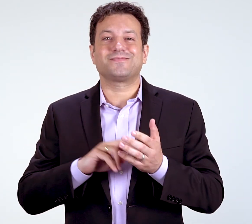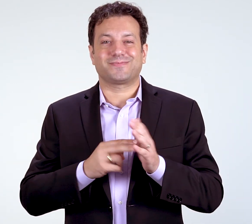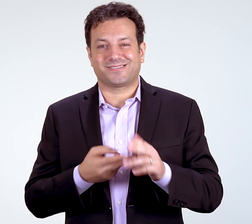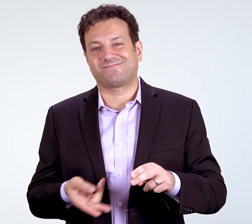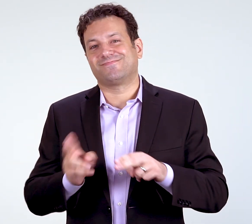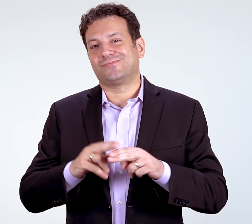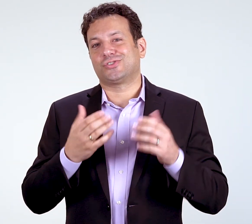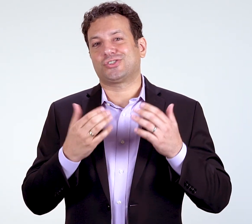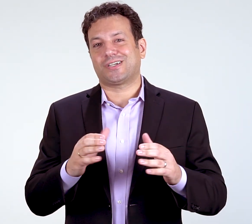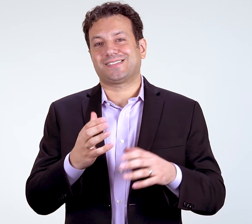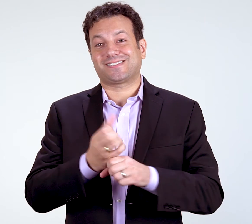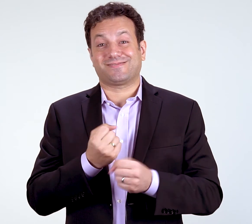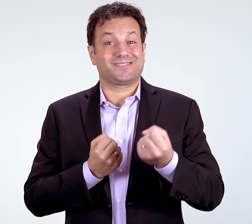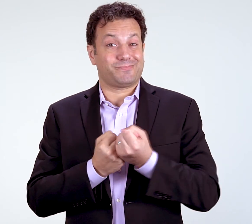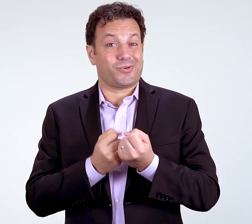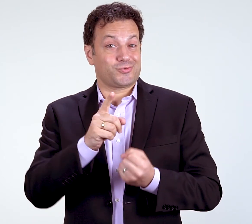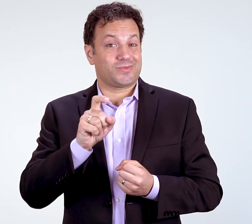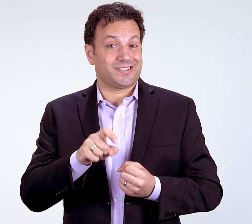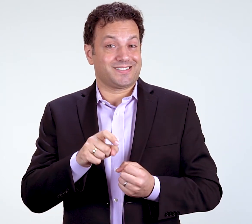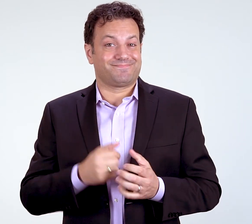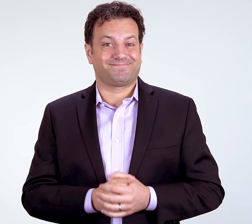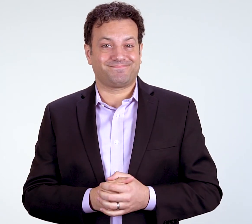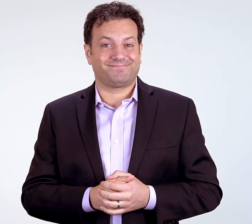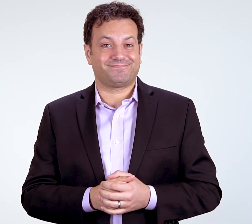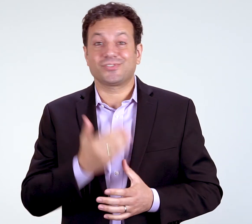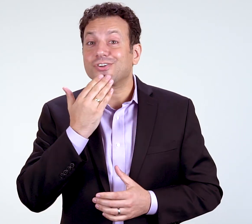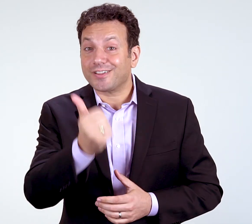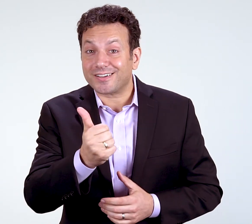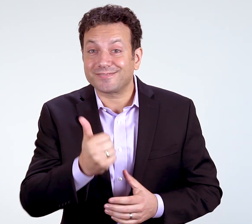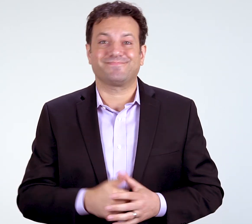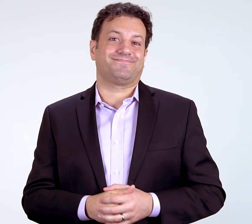to increase the chances that you get the support you need. Good luck!